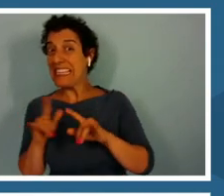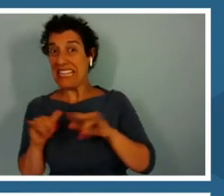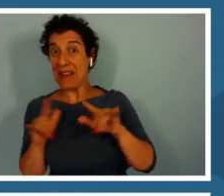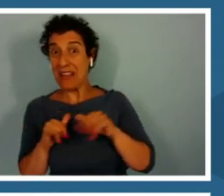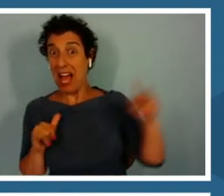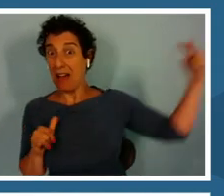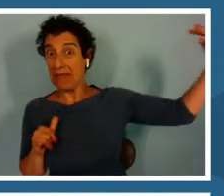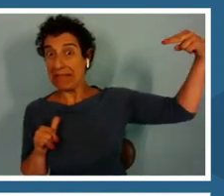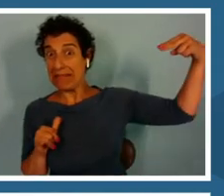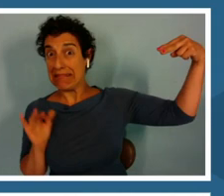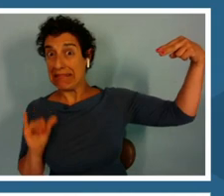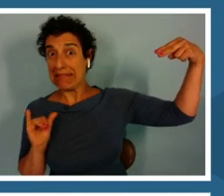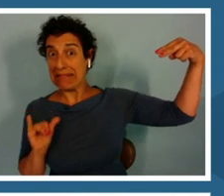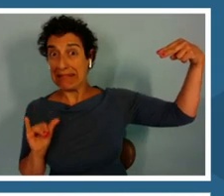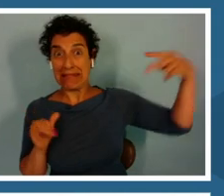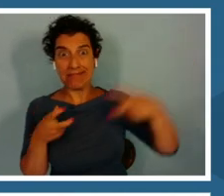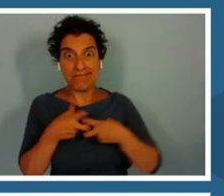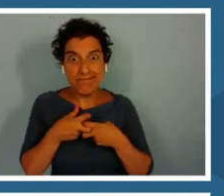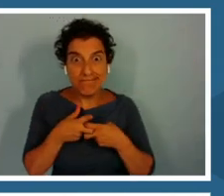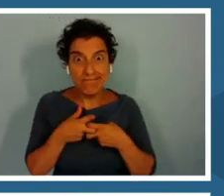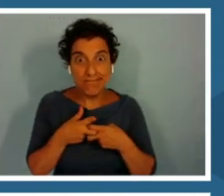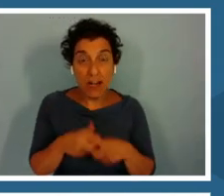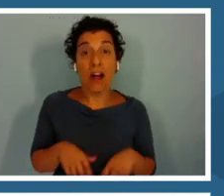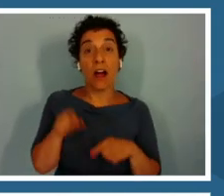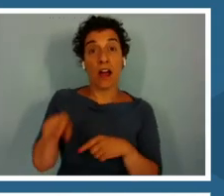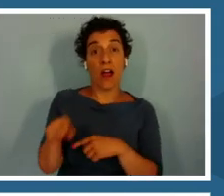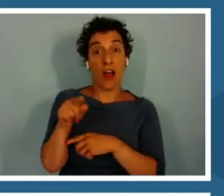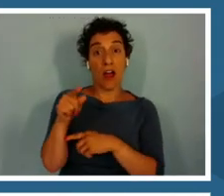At the very top of the frogs screen you can see a mating meter.